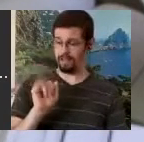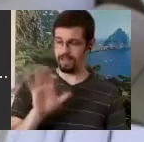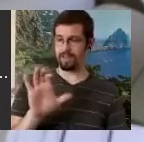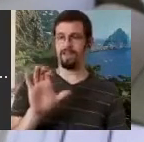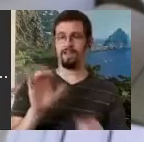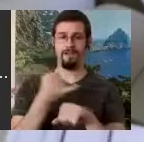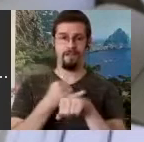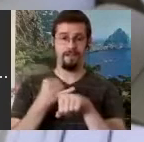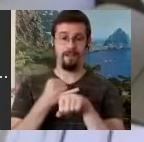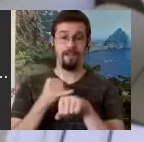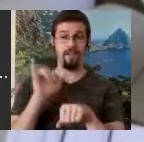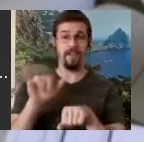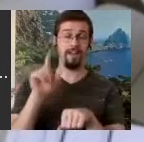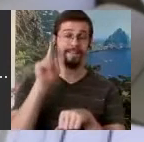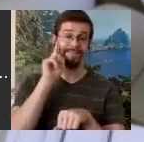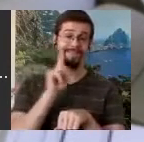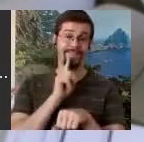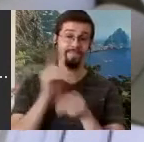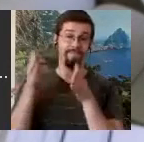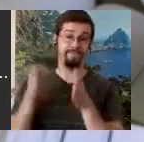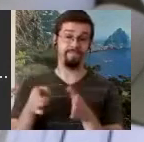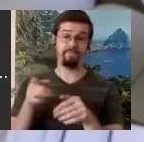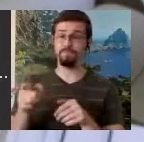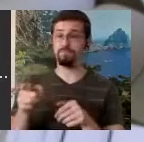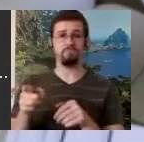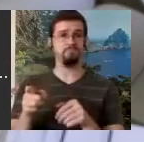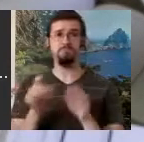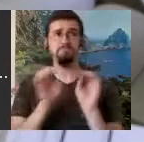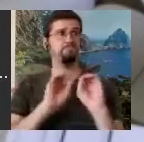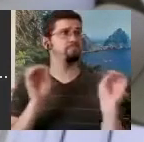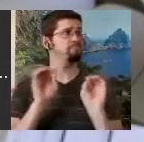particular deaf person had nobody else to talk to, who was deaf, on the whole